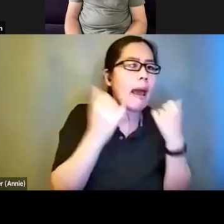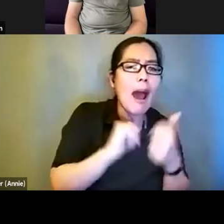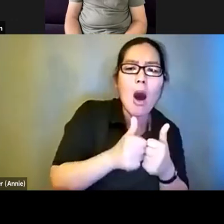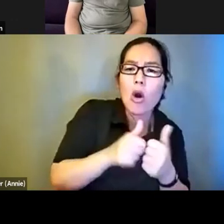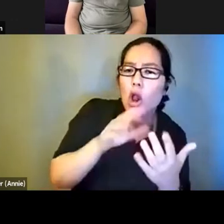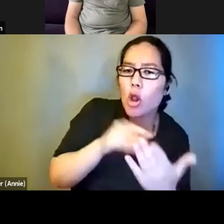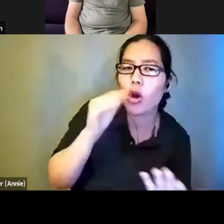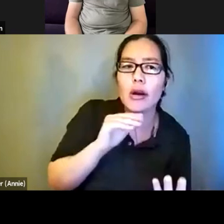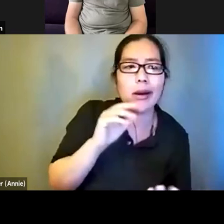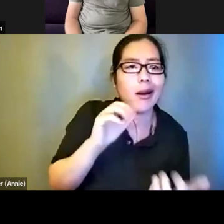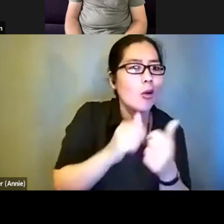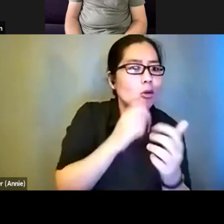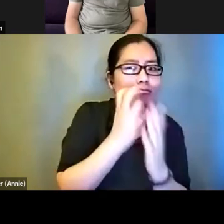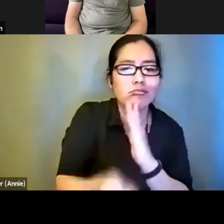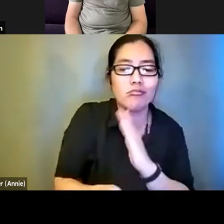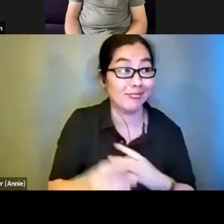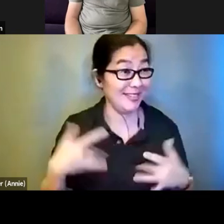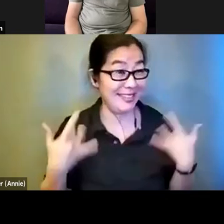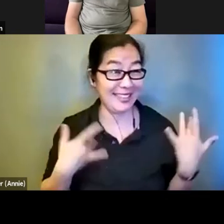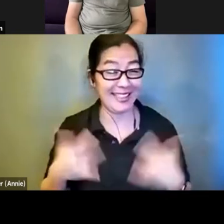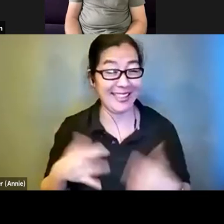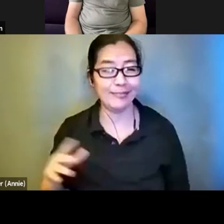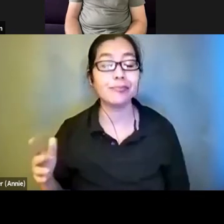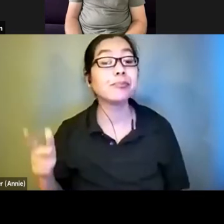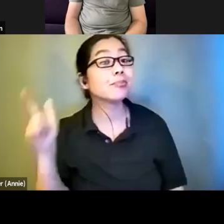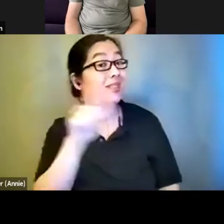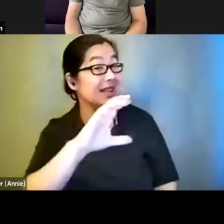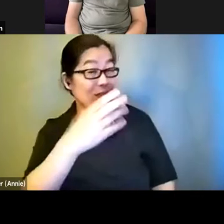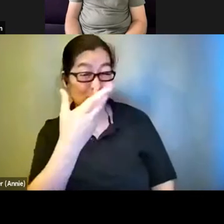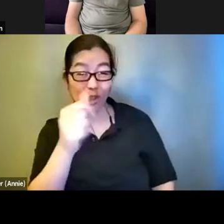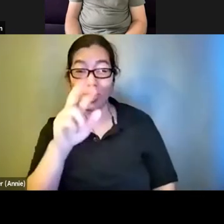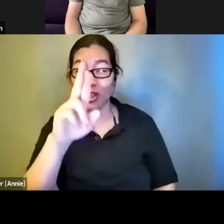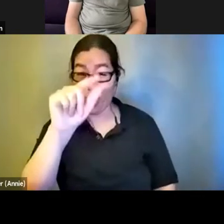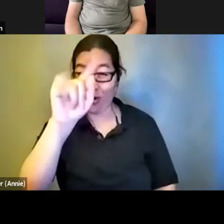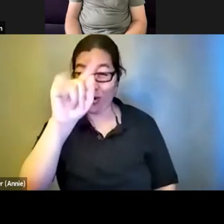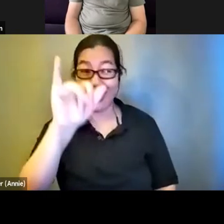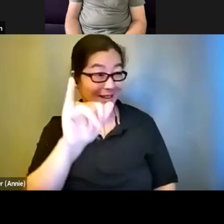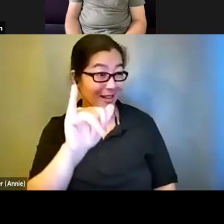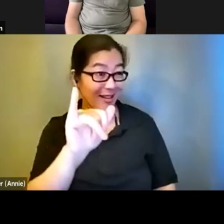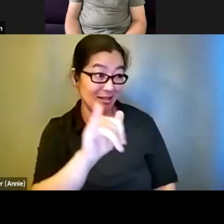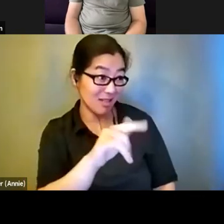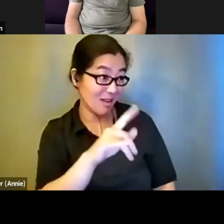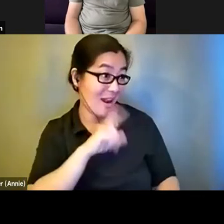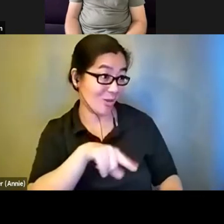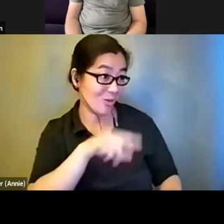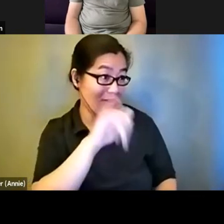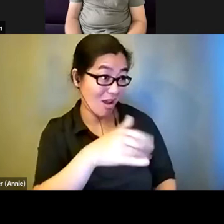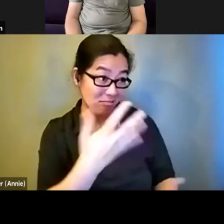exciting. >>>: Great. I think we should go to Charity for that one. Charity, do you want to start with that question? Charity Pitcher-Cooper: Absolutely.